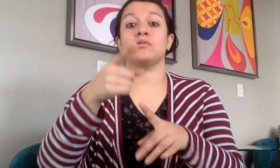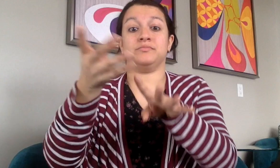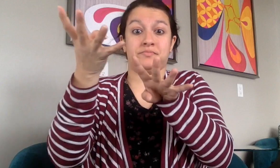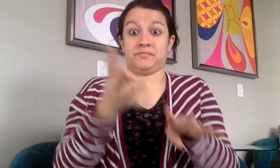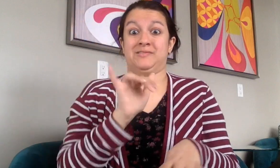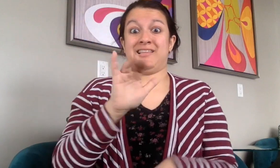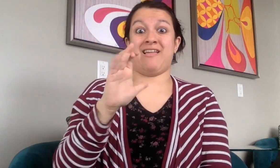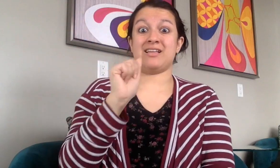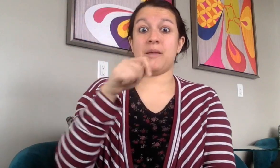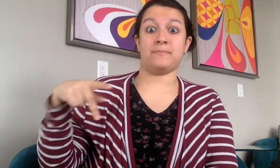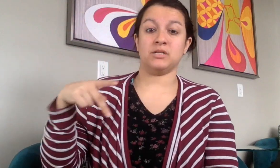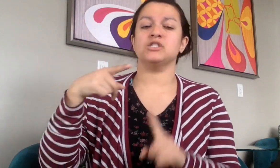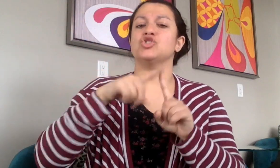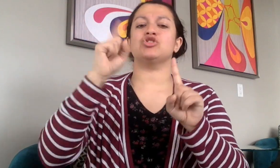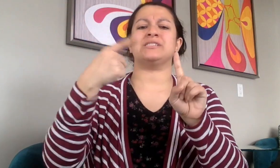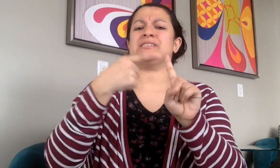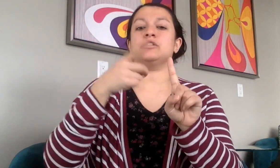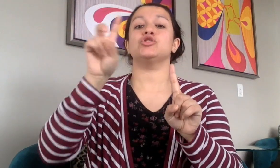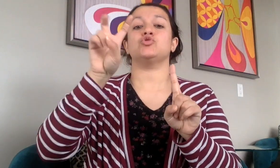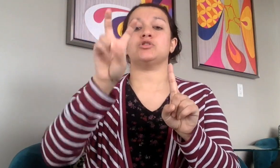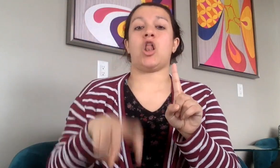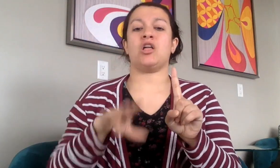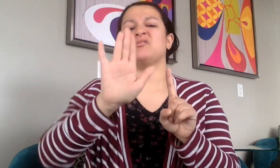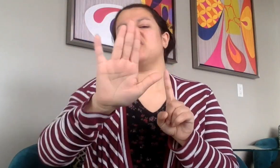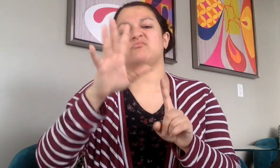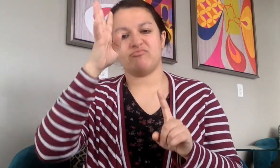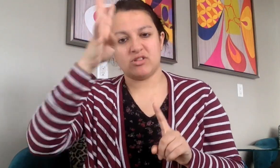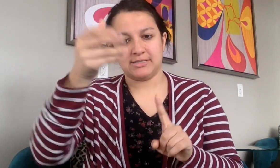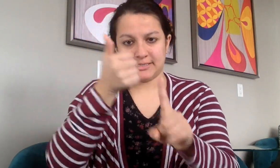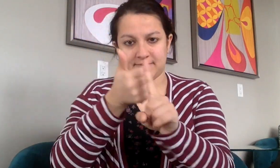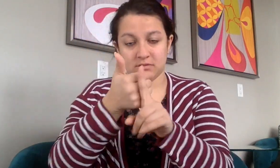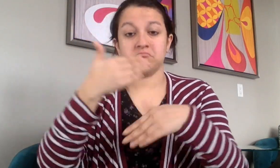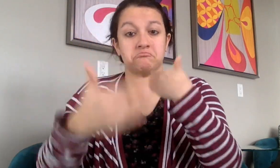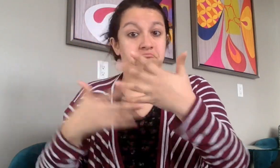When you finished to download cashapp, you set up your usernname